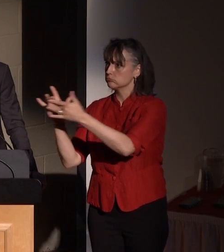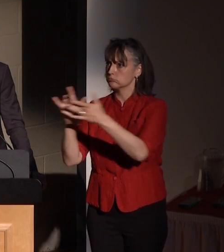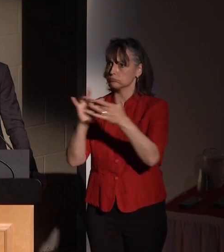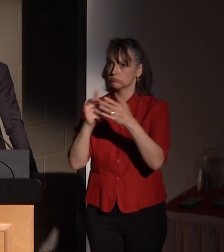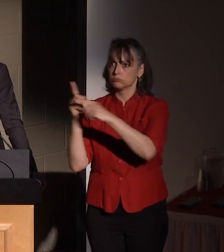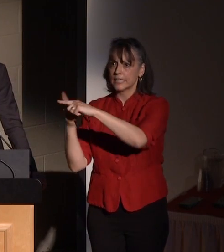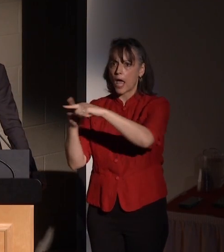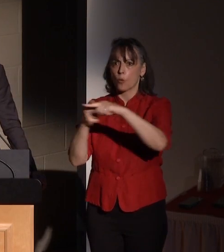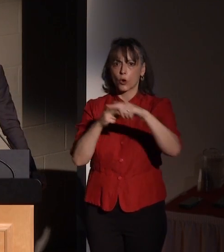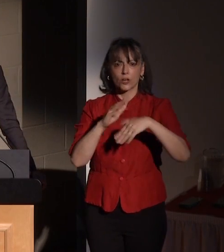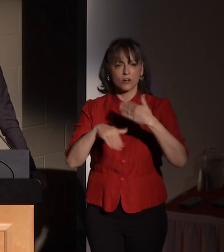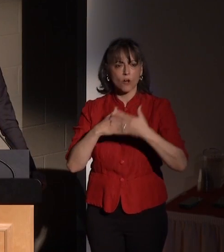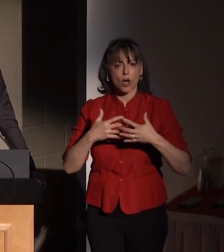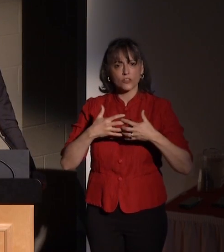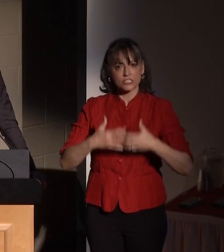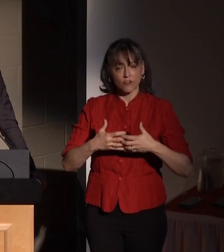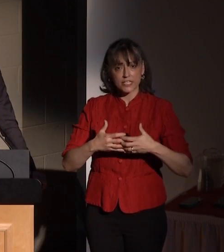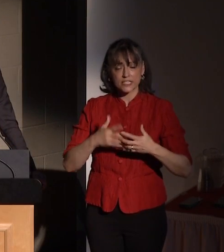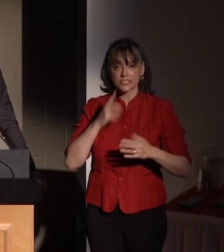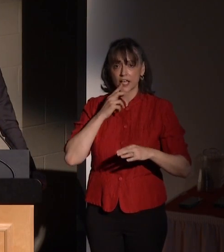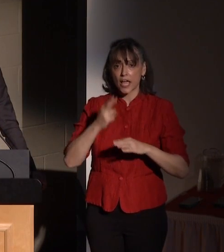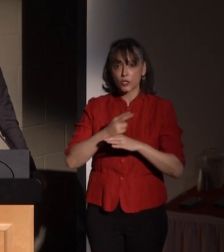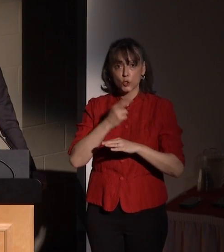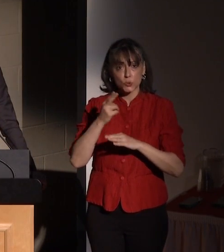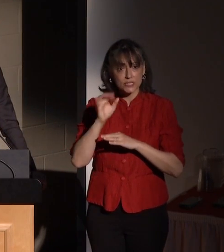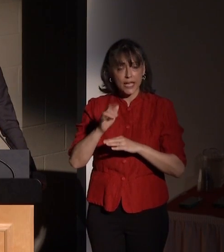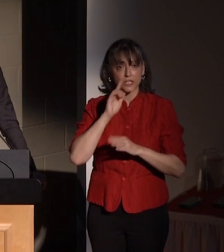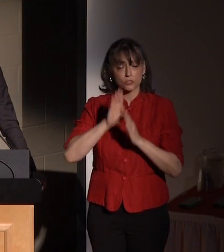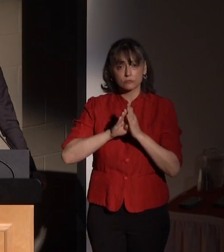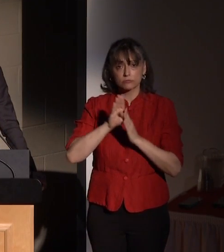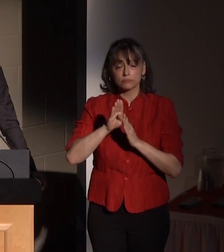as using them to launch local telephone wake-up services for